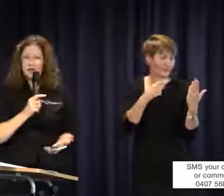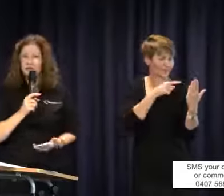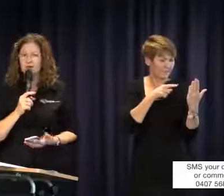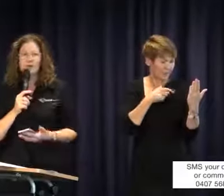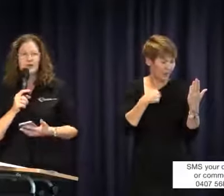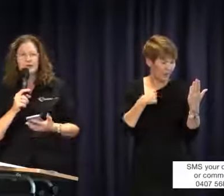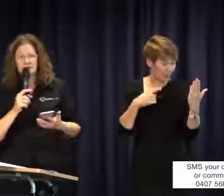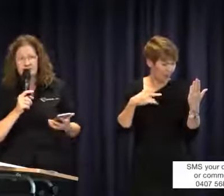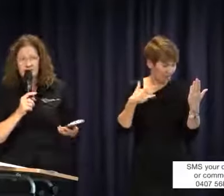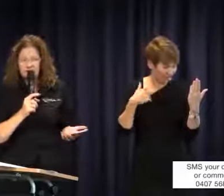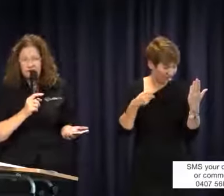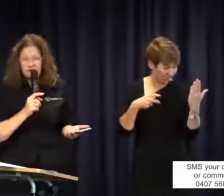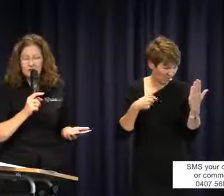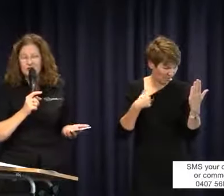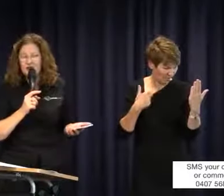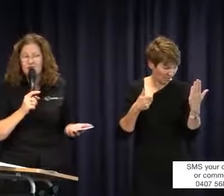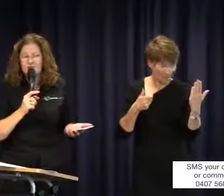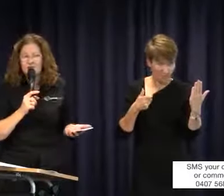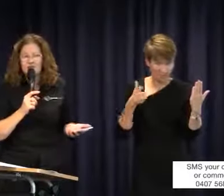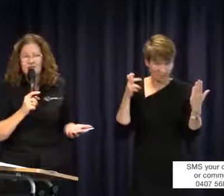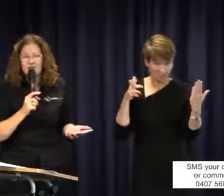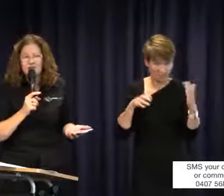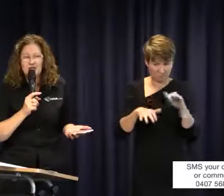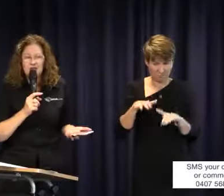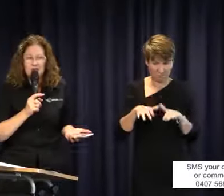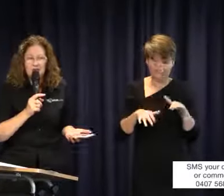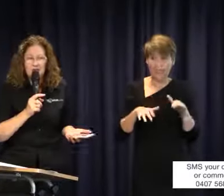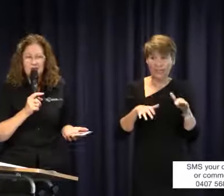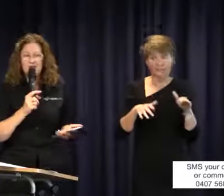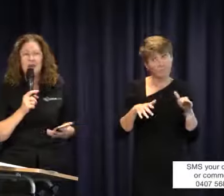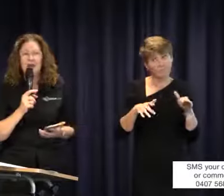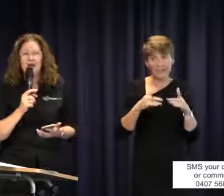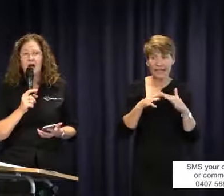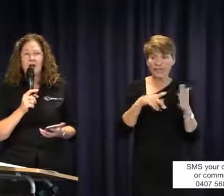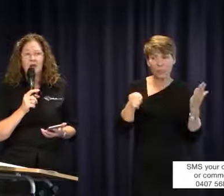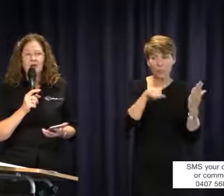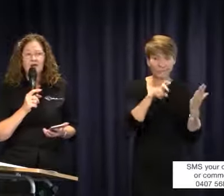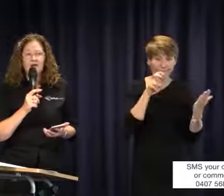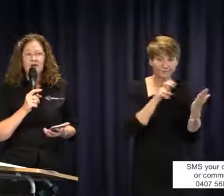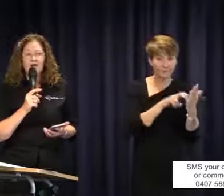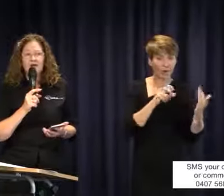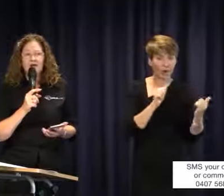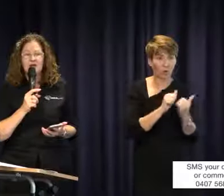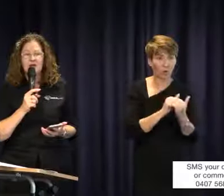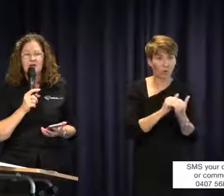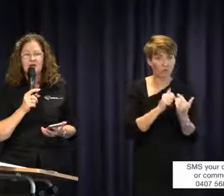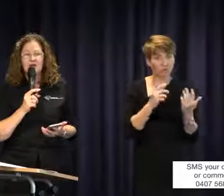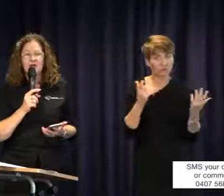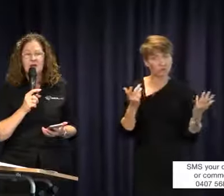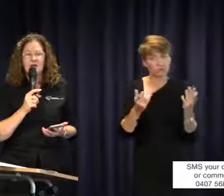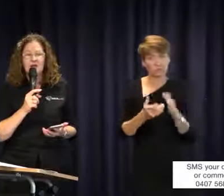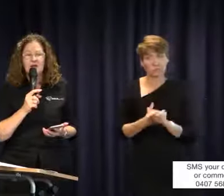that employment agreement, well I don't see the problem there. It is either one person